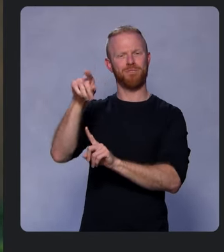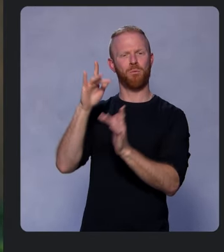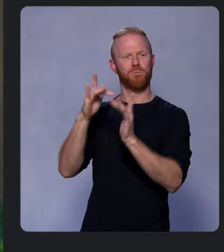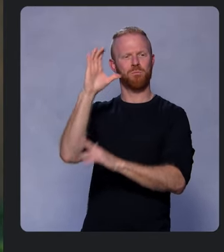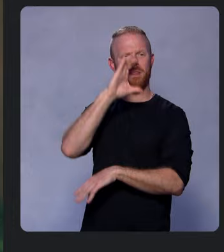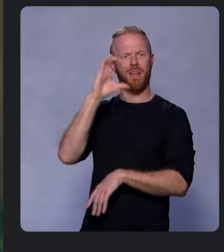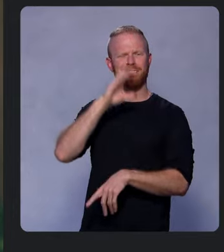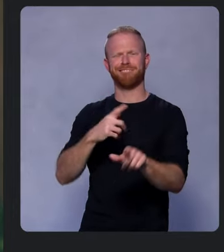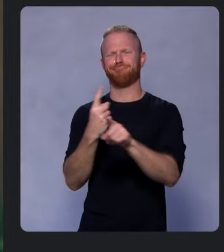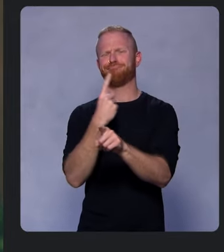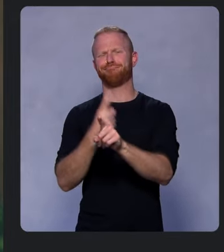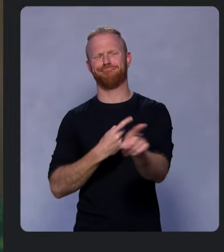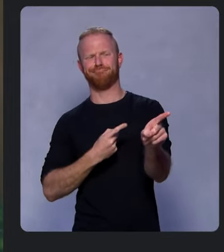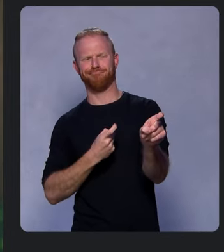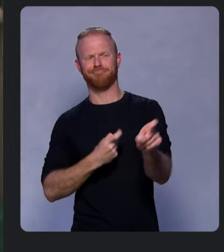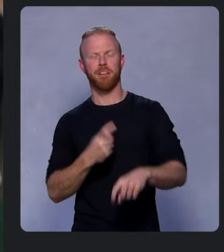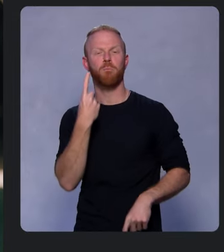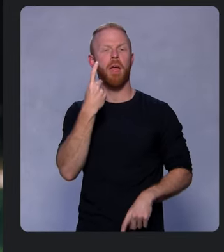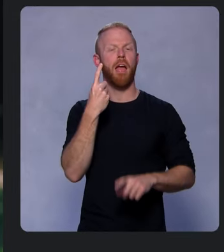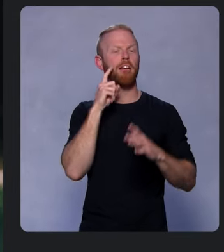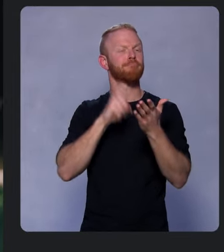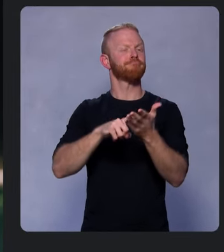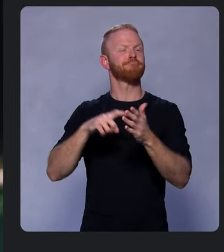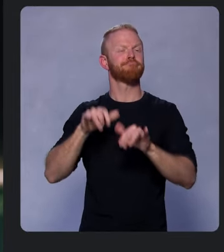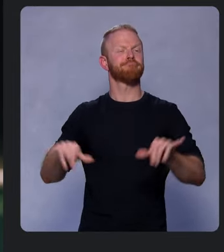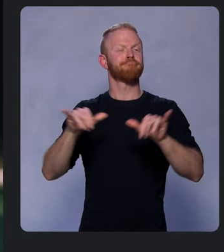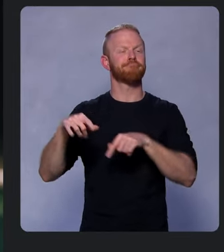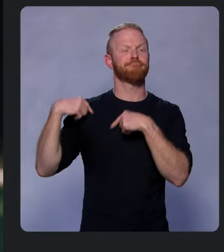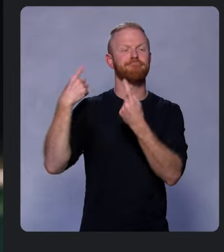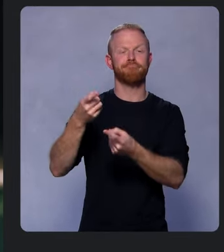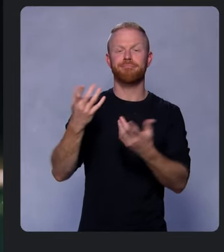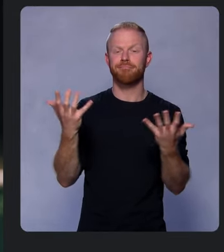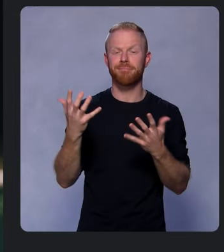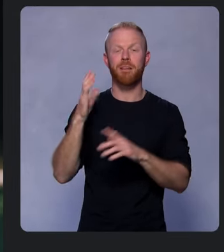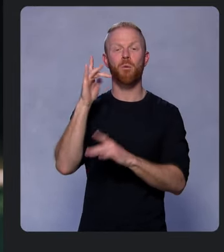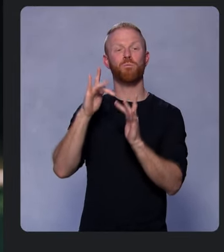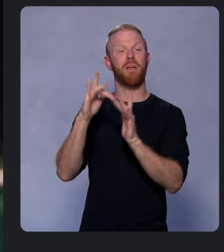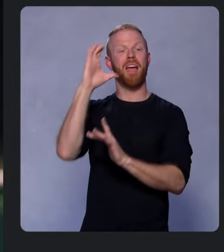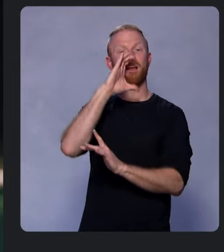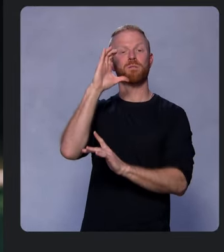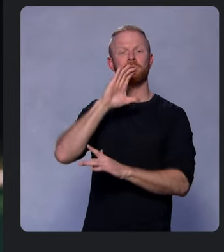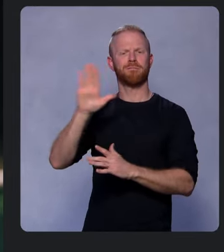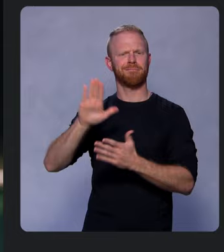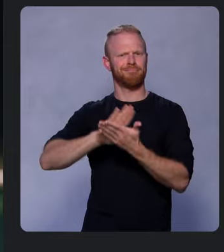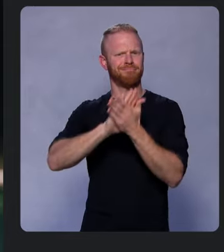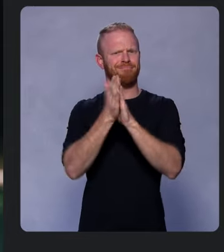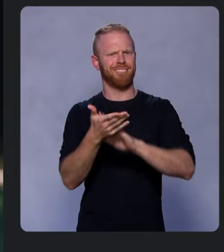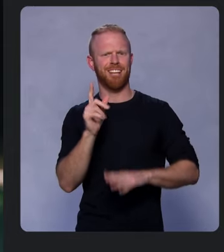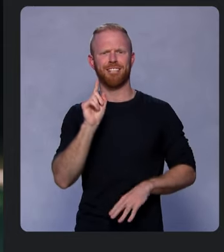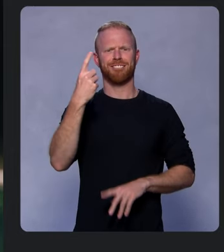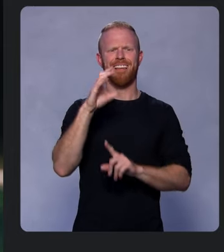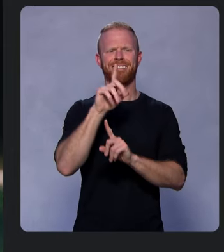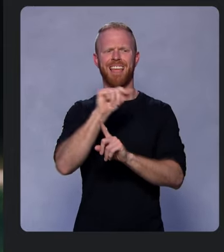One trend that's really stood out in this past year is the browser’s emergence as a first-class platform for voice and video apps,